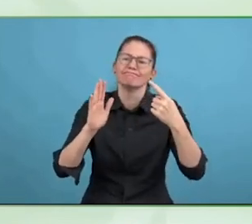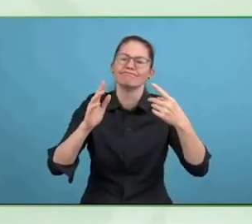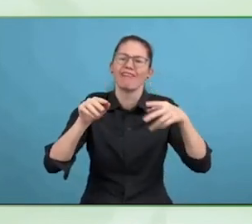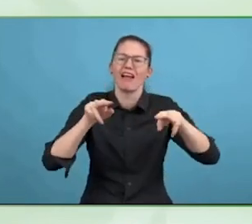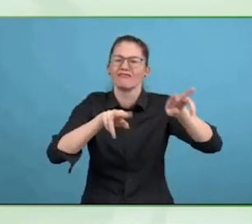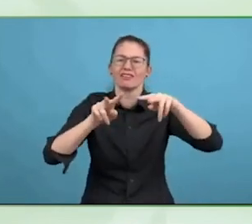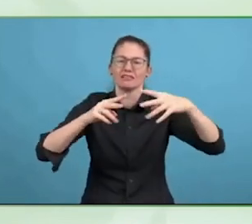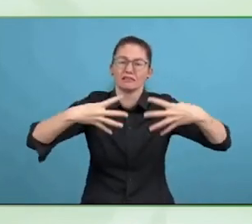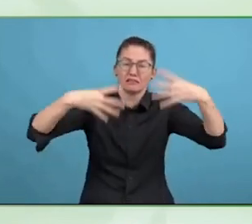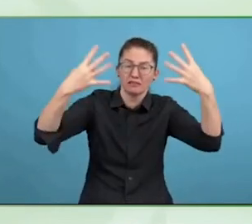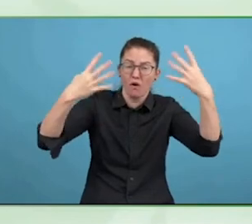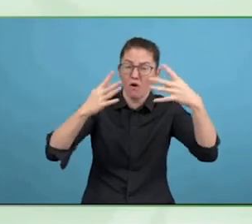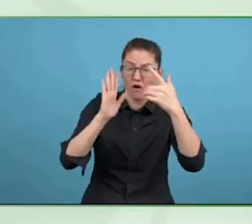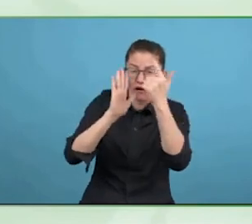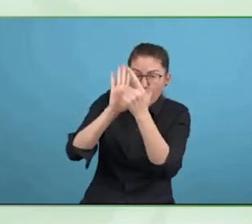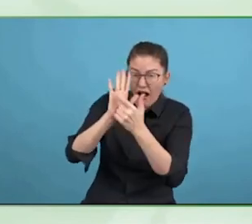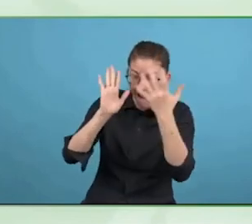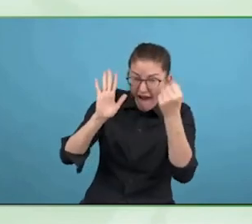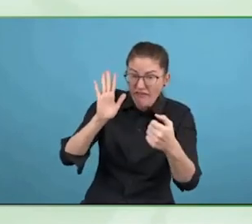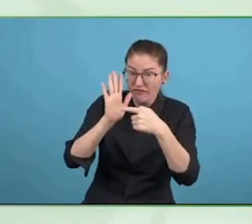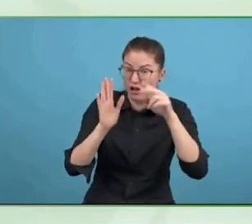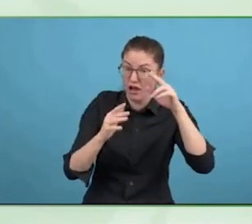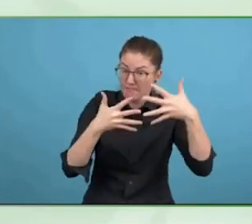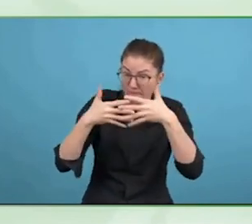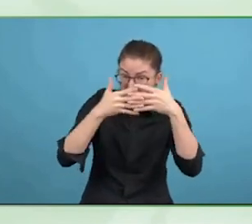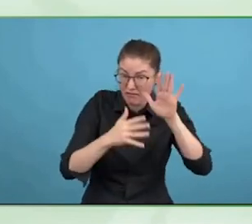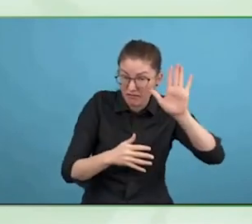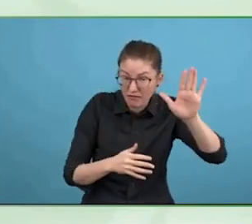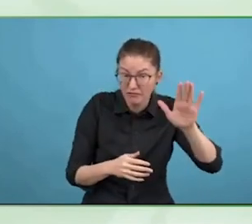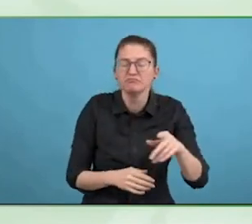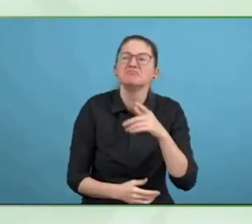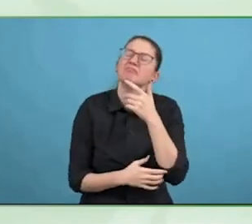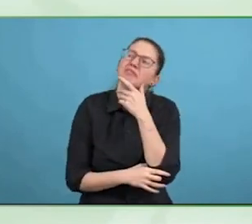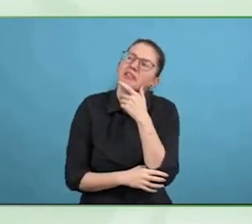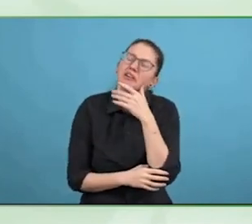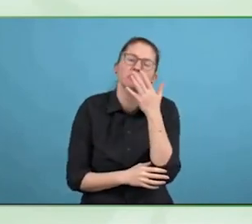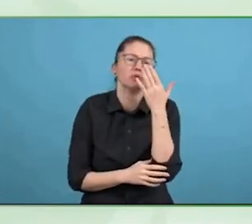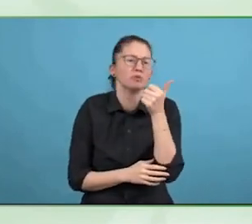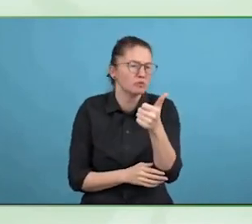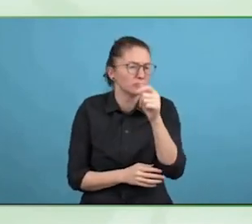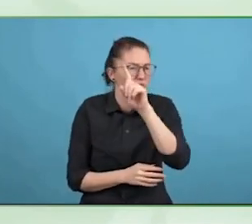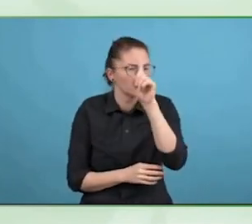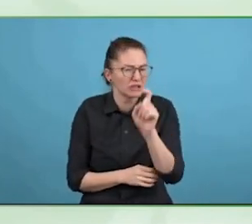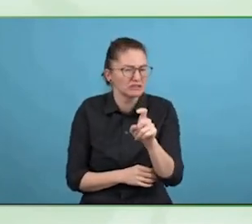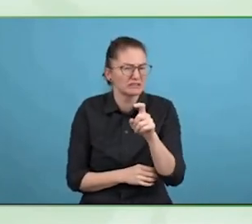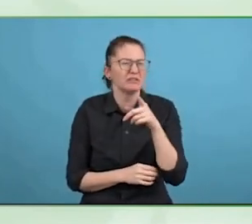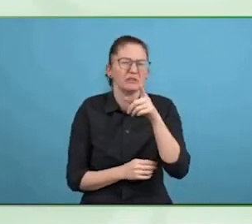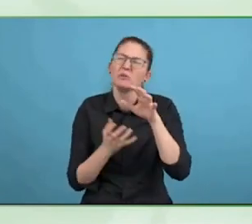Everyone here, we all wish we did not need the policy to drive home